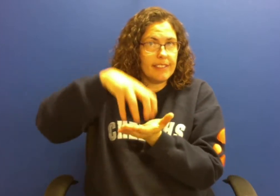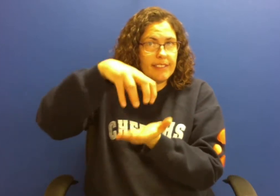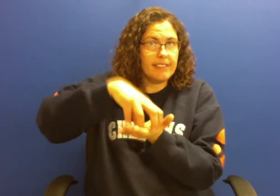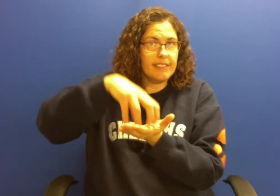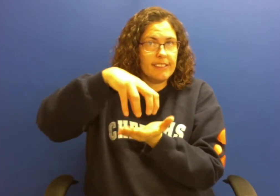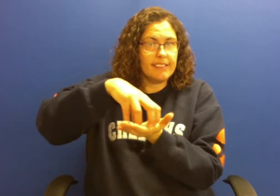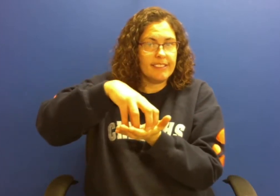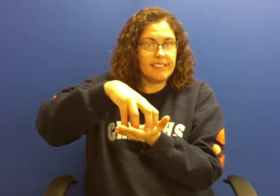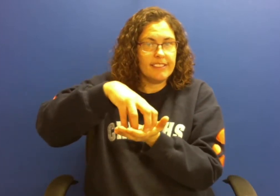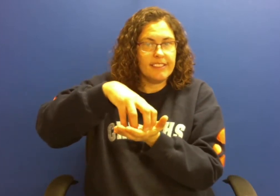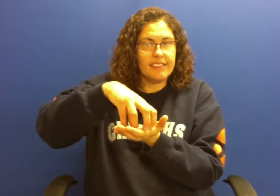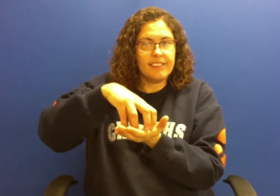muffin